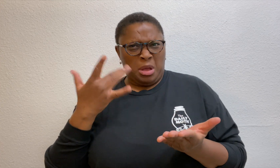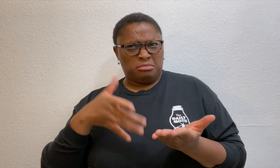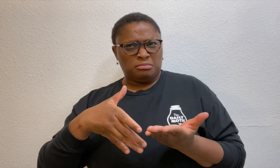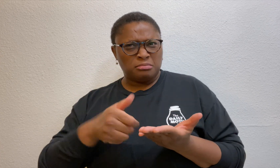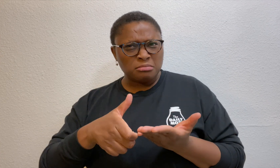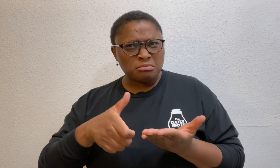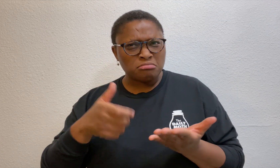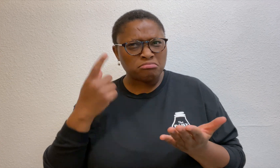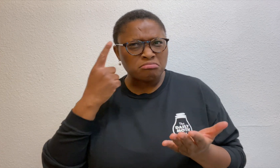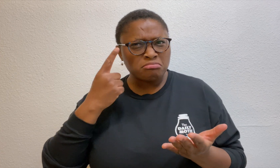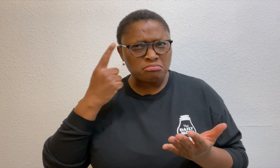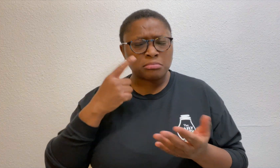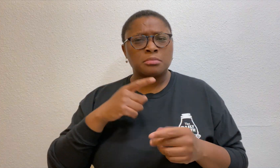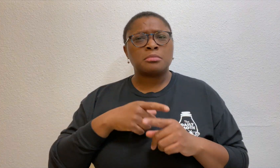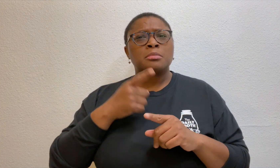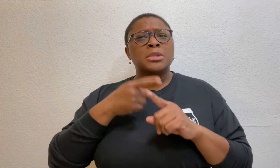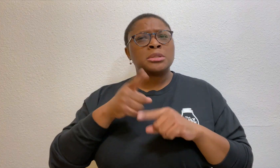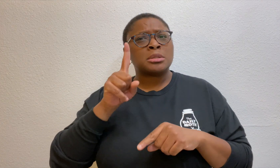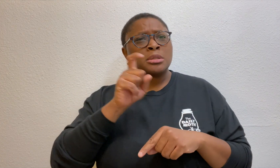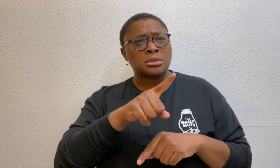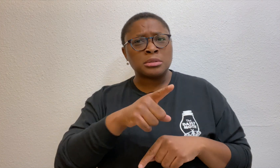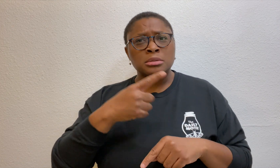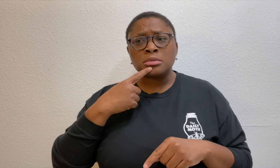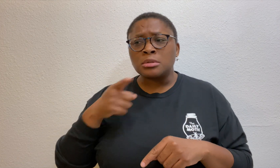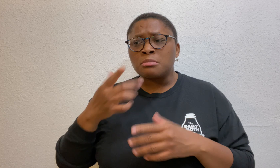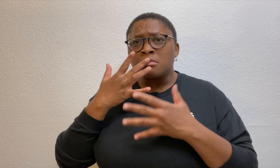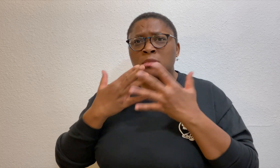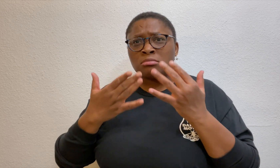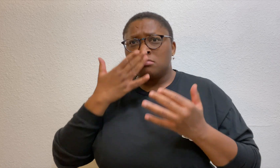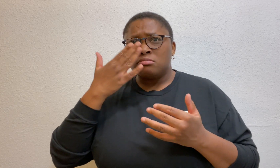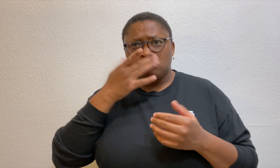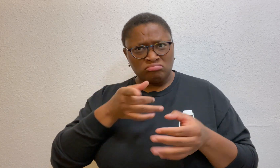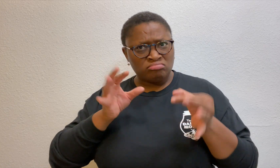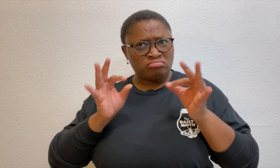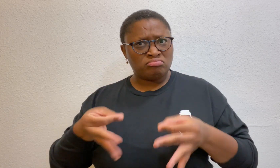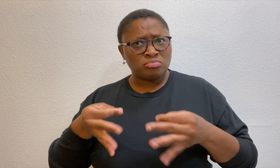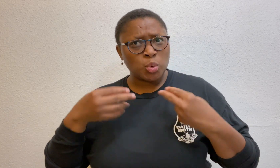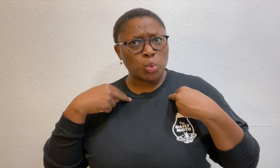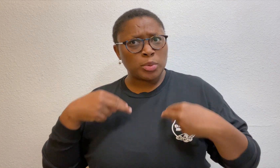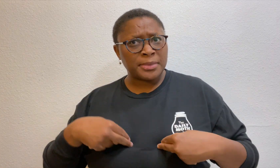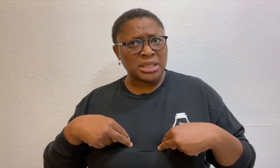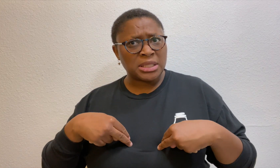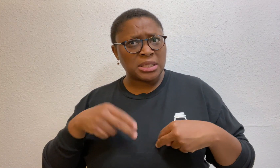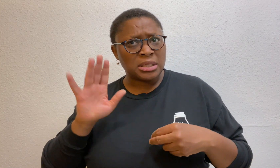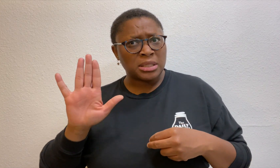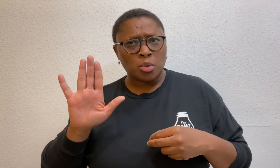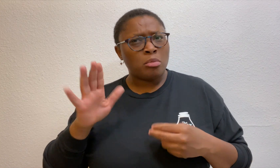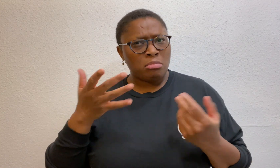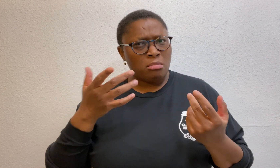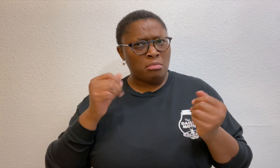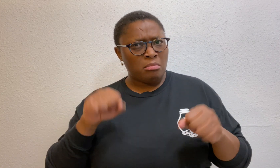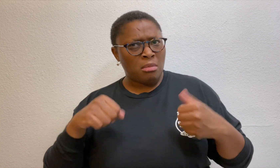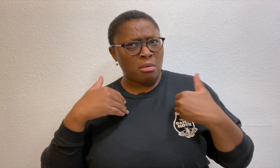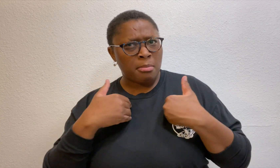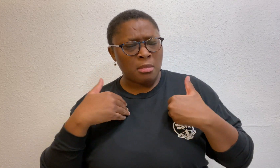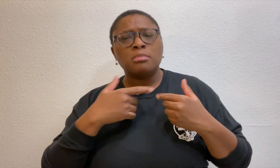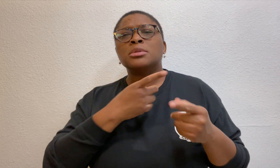The defense attorney pondered why the license had a hole on it and asked how he could determine whether the blood was human or animal.